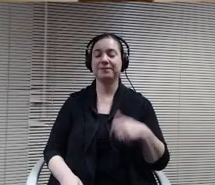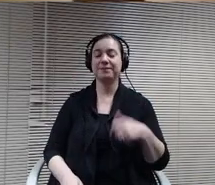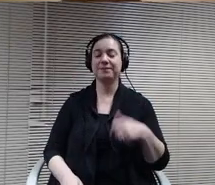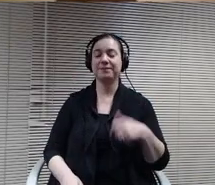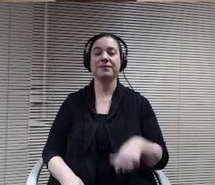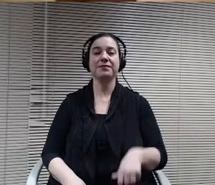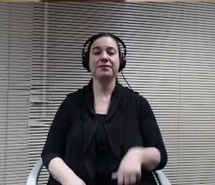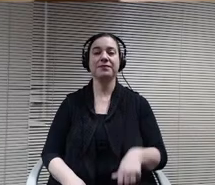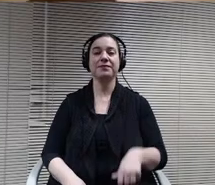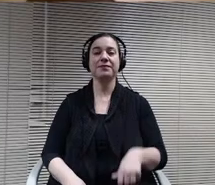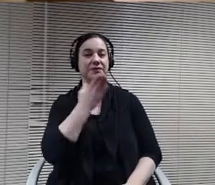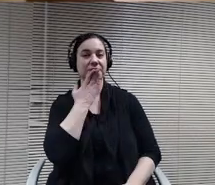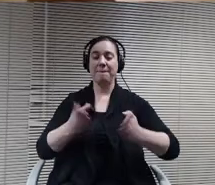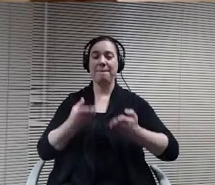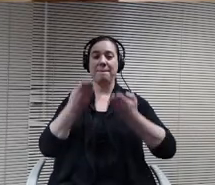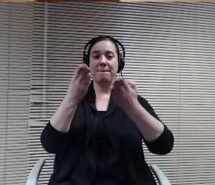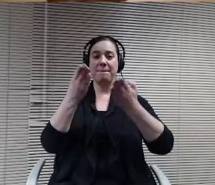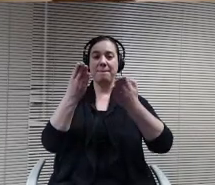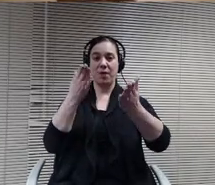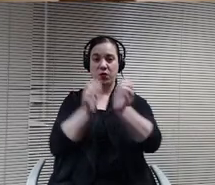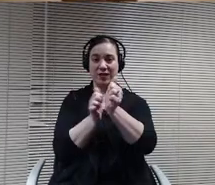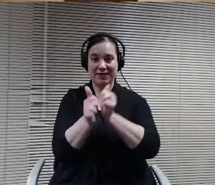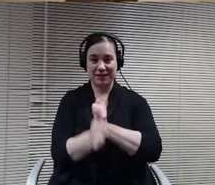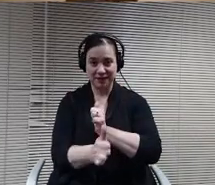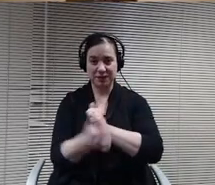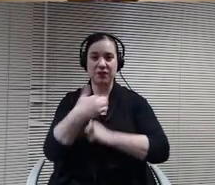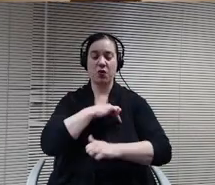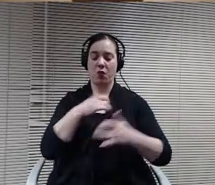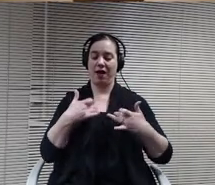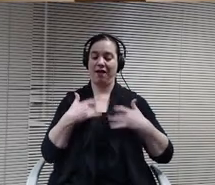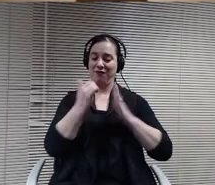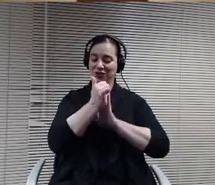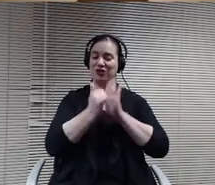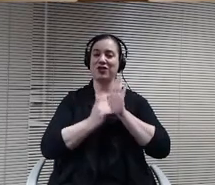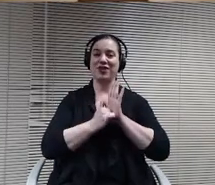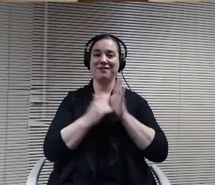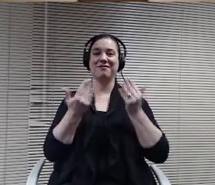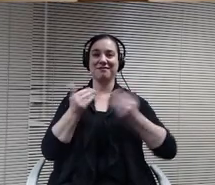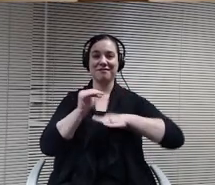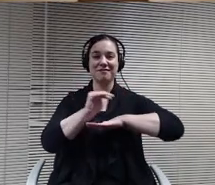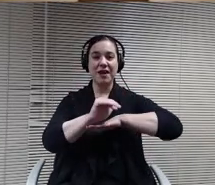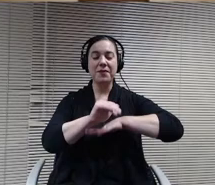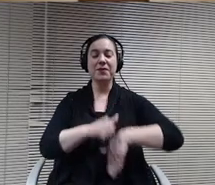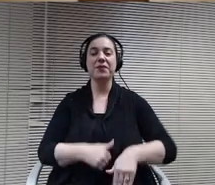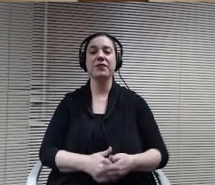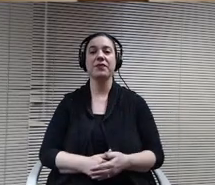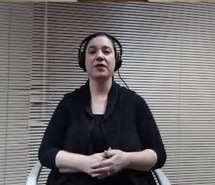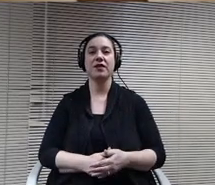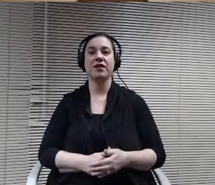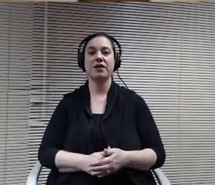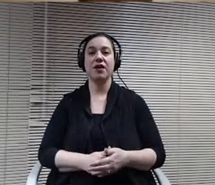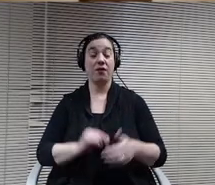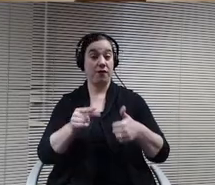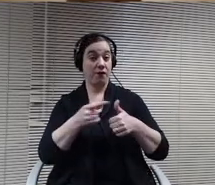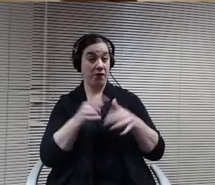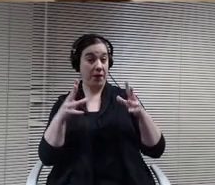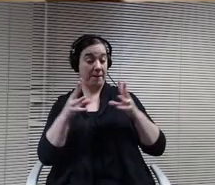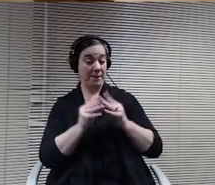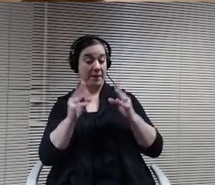Alright, motion carries. We have an agenda this evening. Tonight is the first meeting of the calendar year or is always our